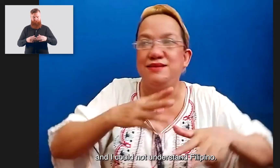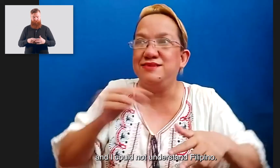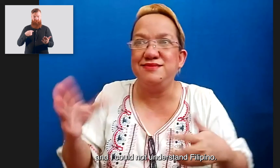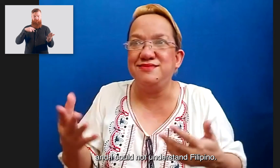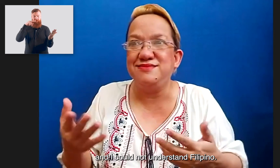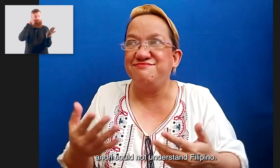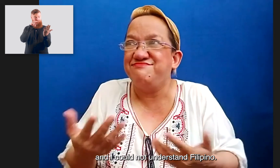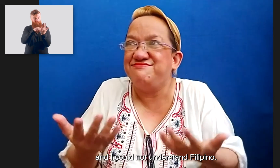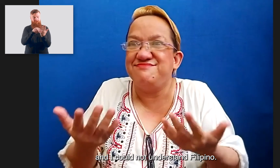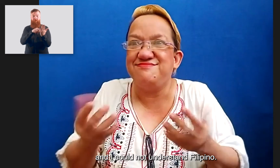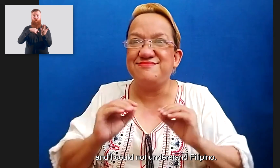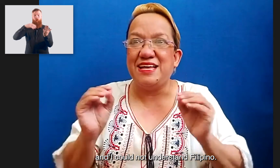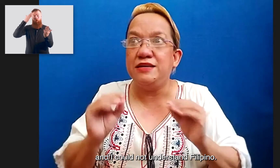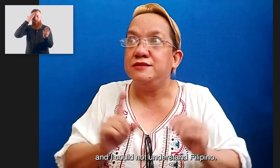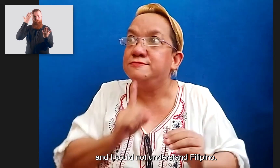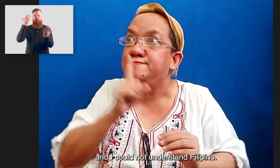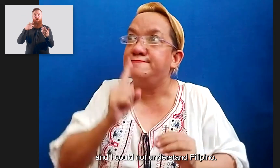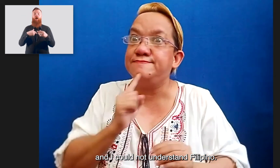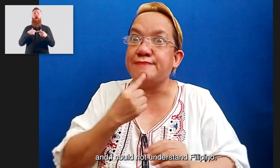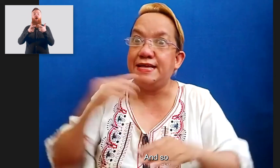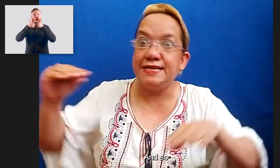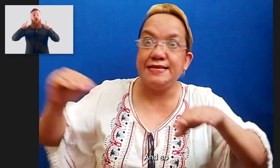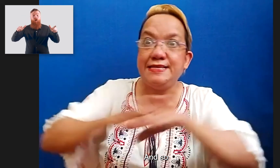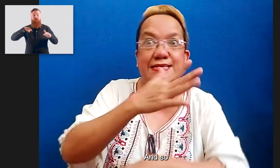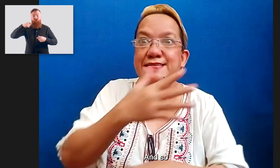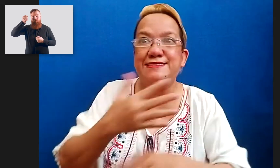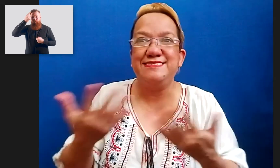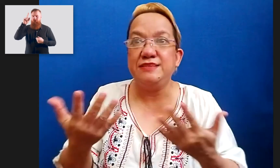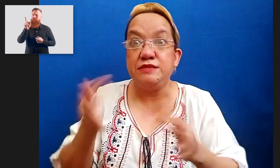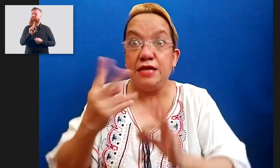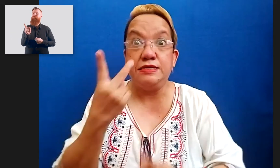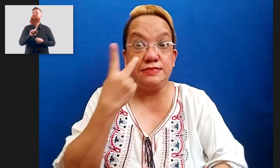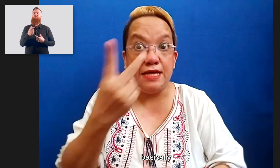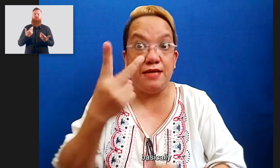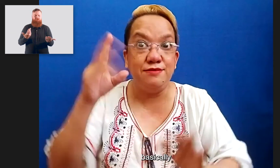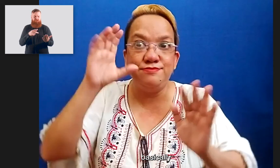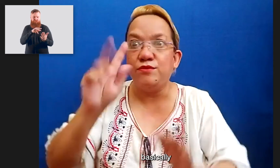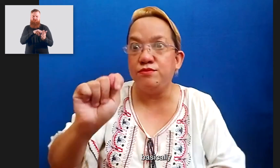and I could not understand Filipino. And so basically